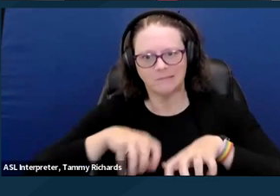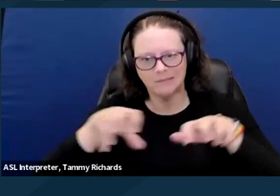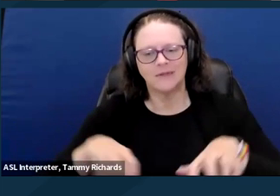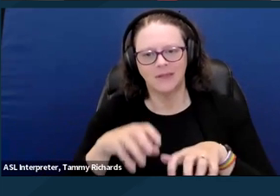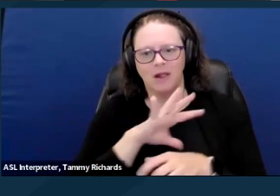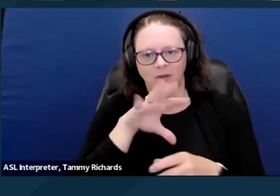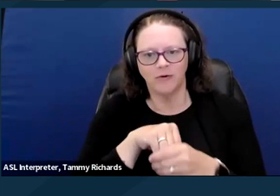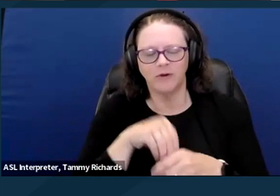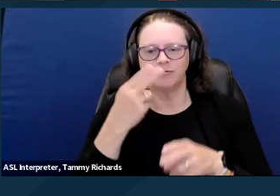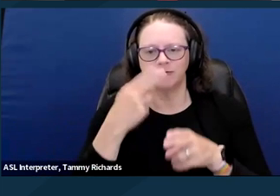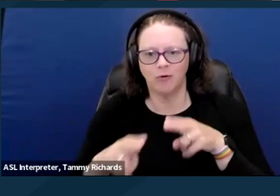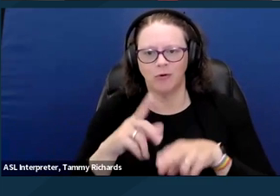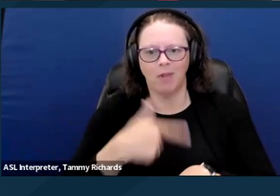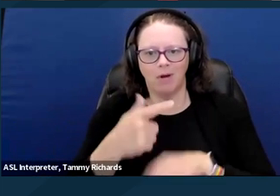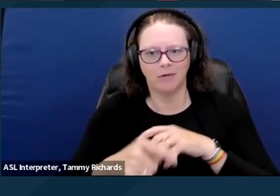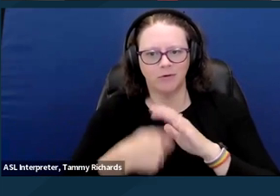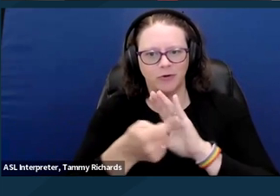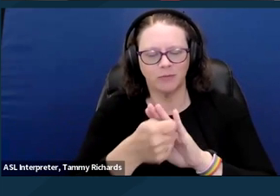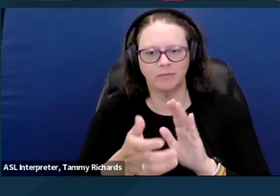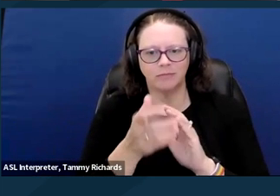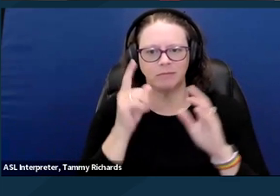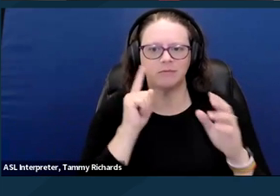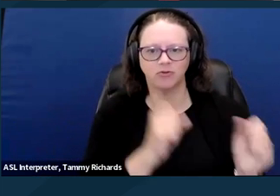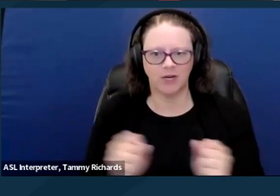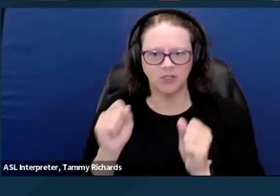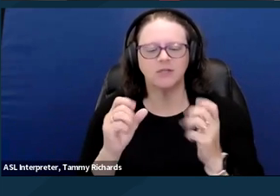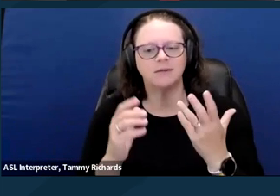that you can link up with. And no matter who you are on this call,